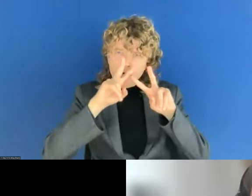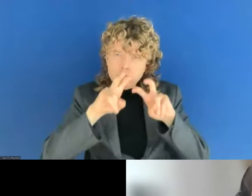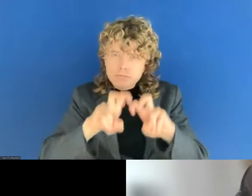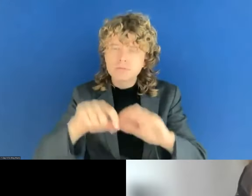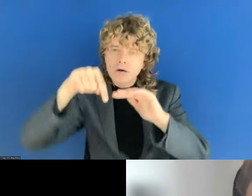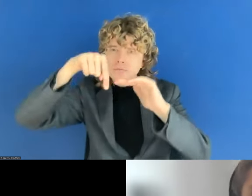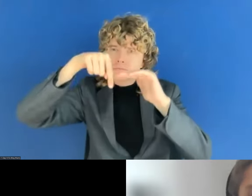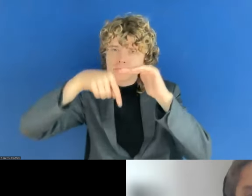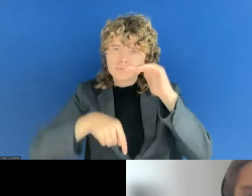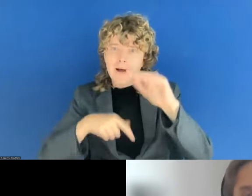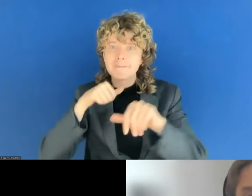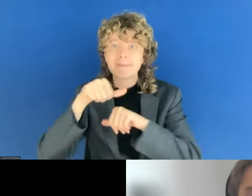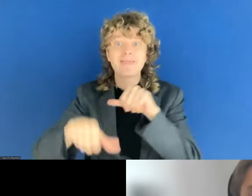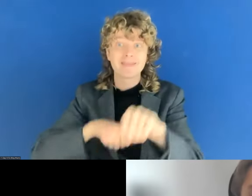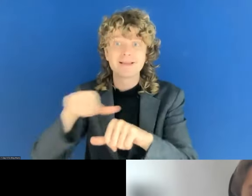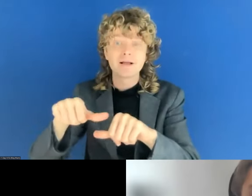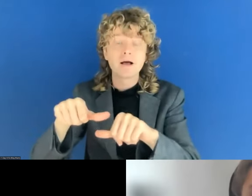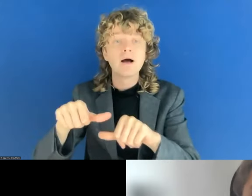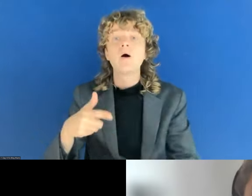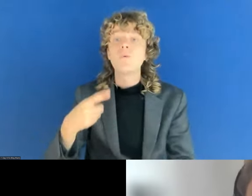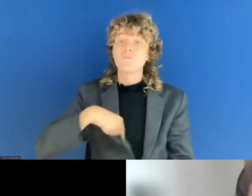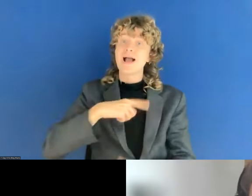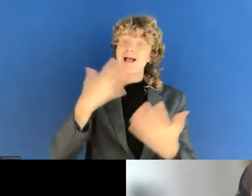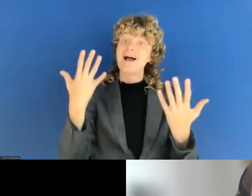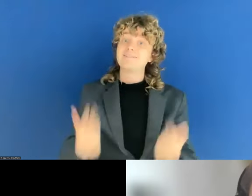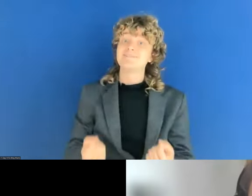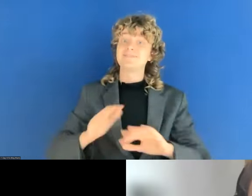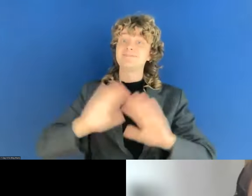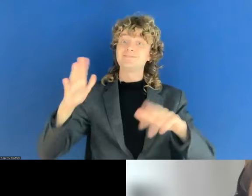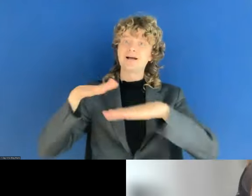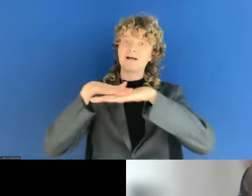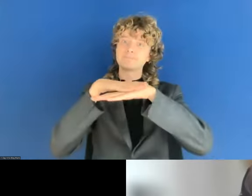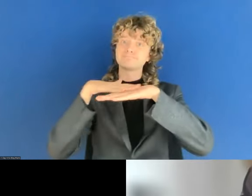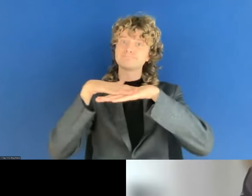launch this goal a little bit more in the in-depth method because when we go to consulting,